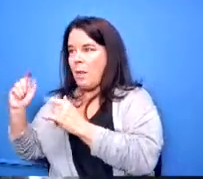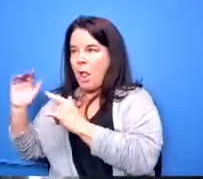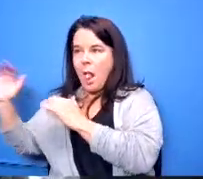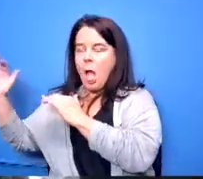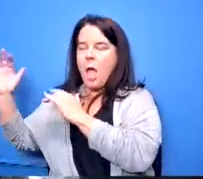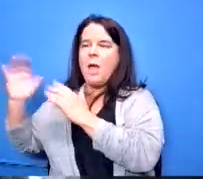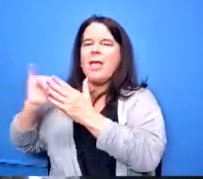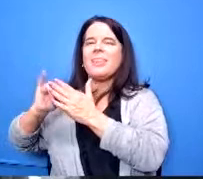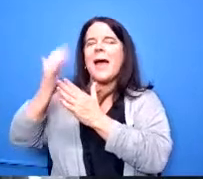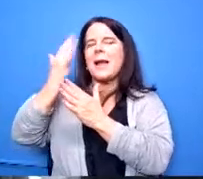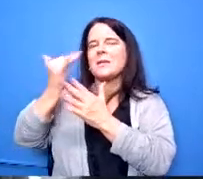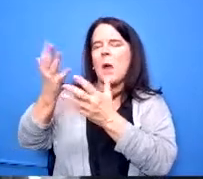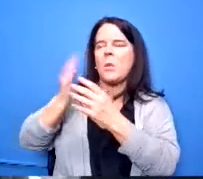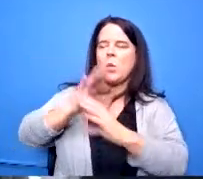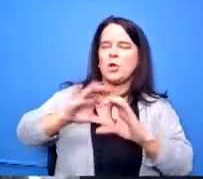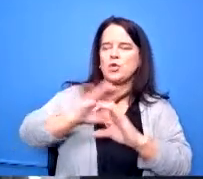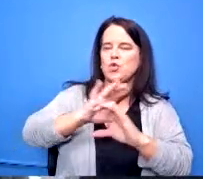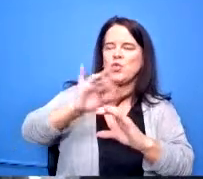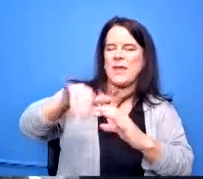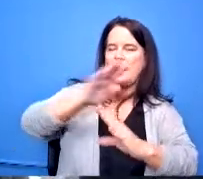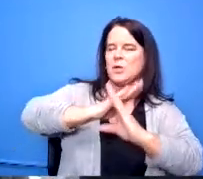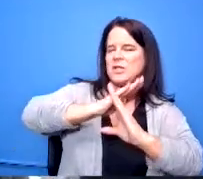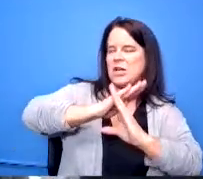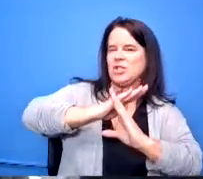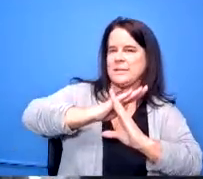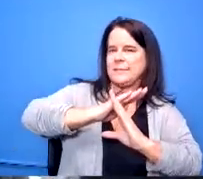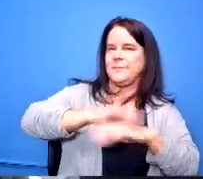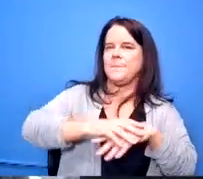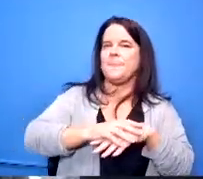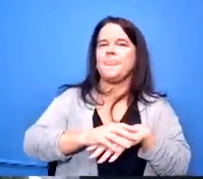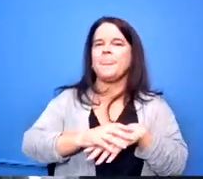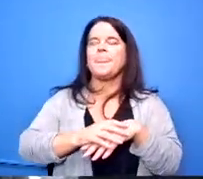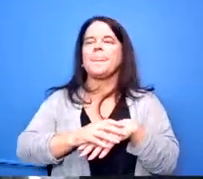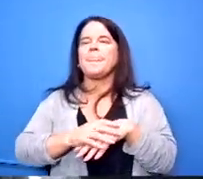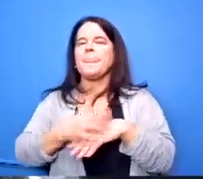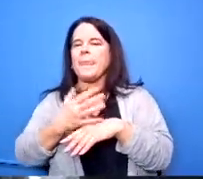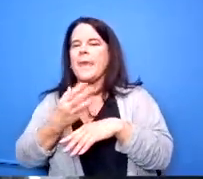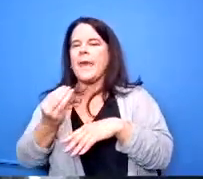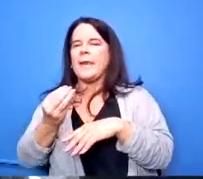want to do that but then also that was stated at the time is that's why the stadium committee